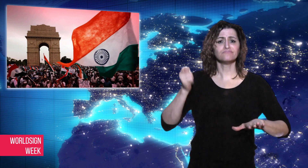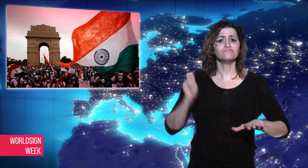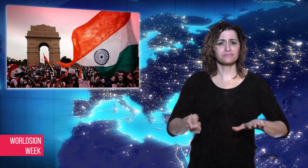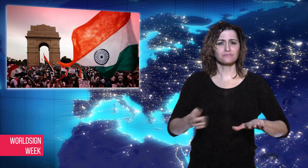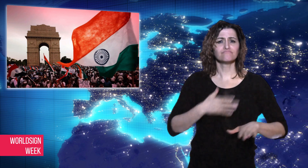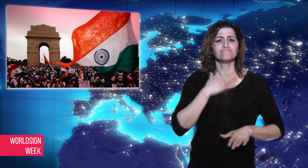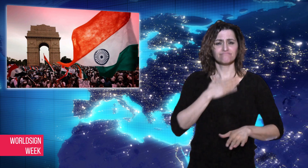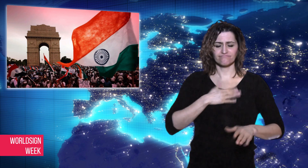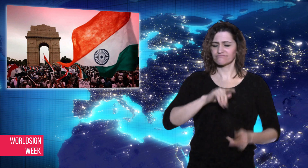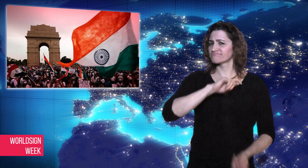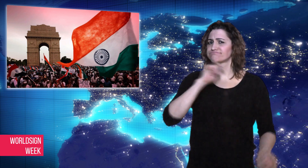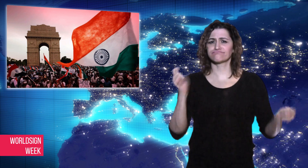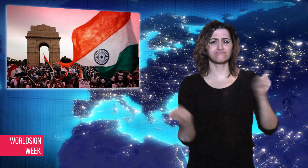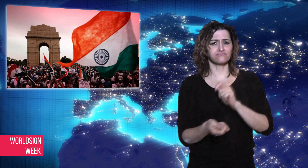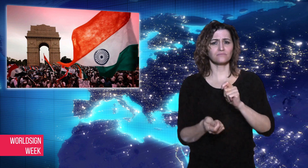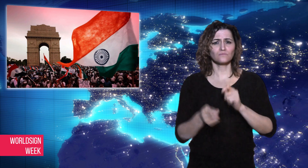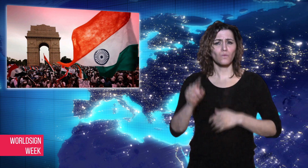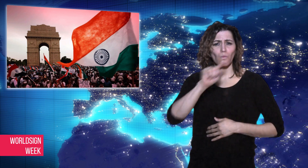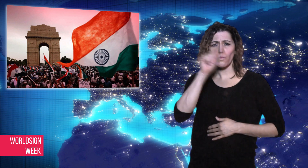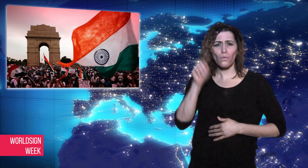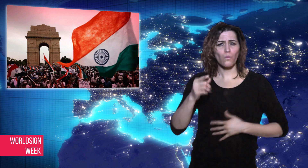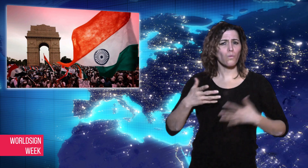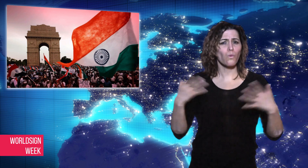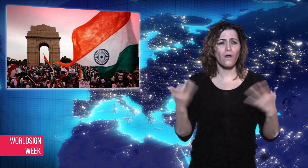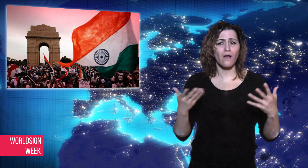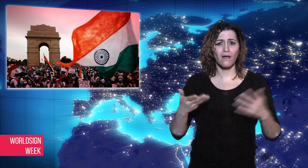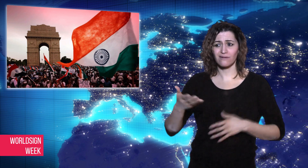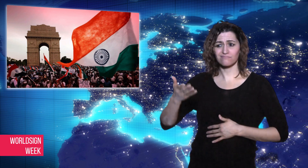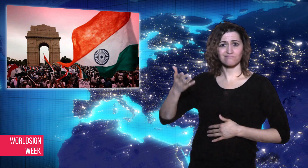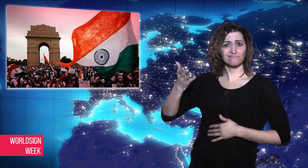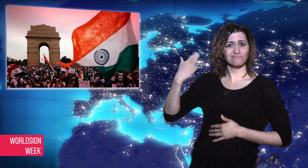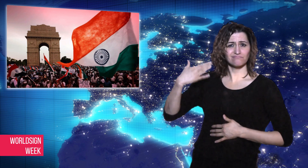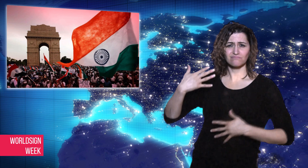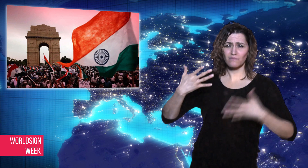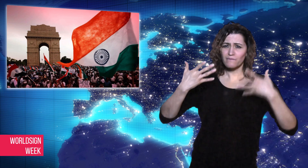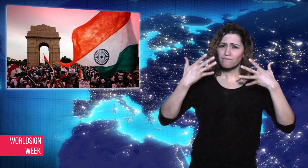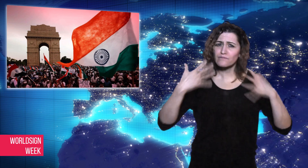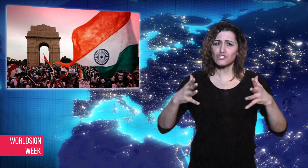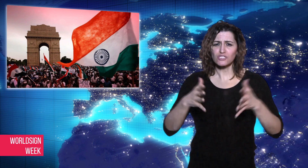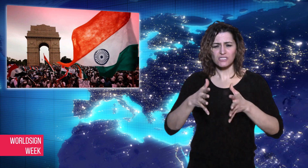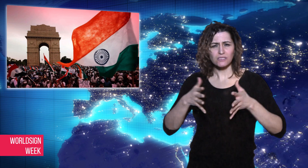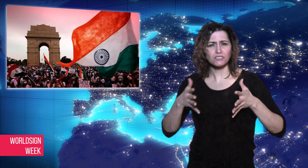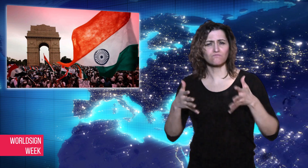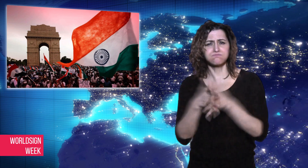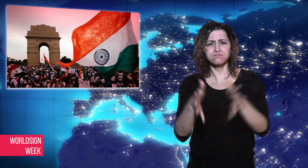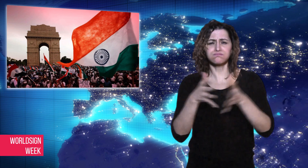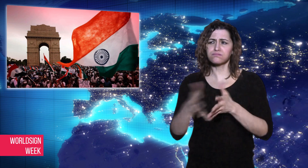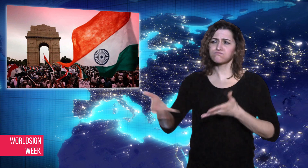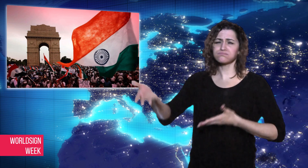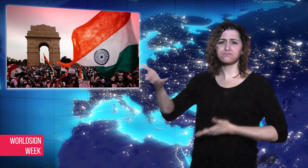Deaf girl who was raped in 2008. There